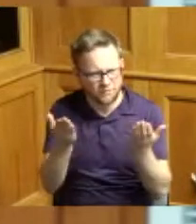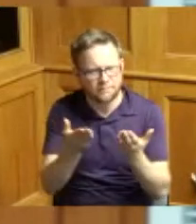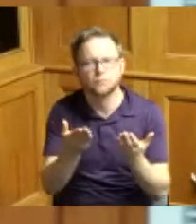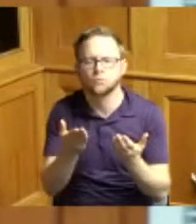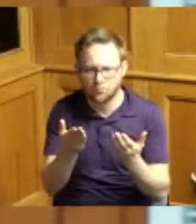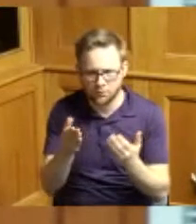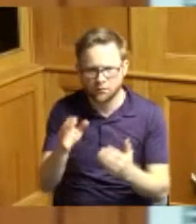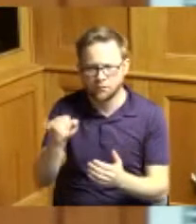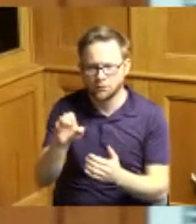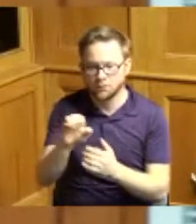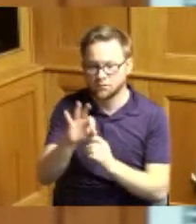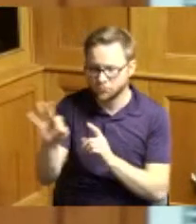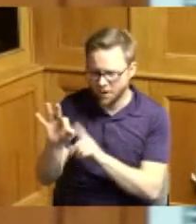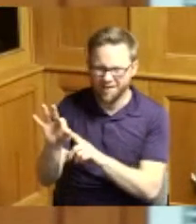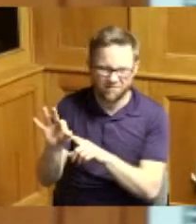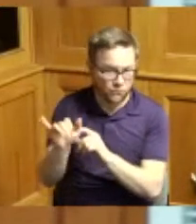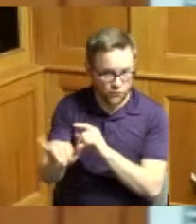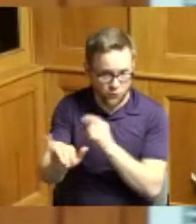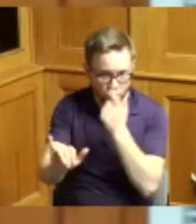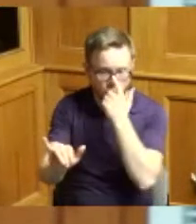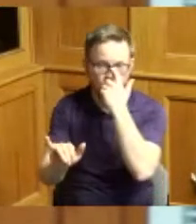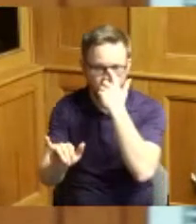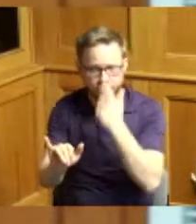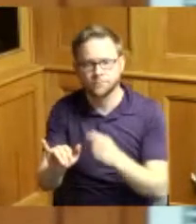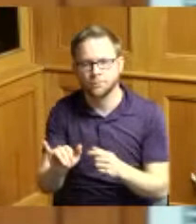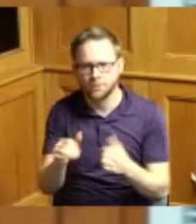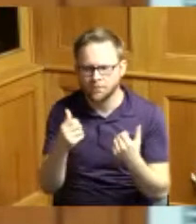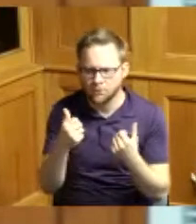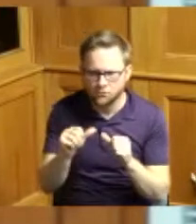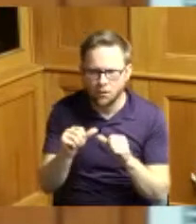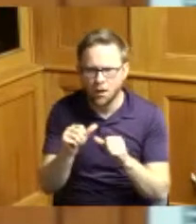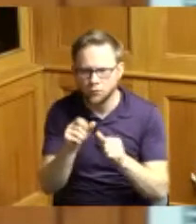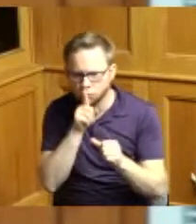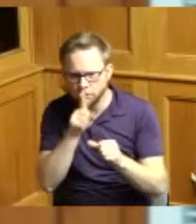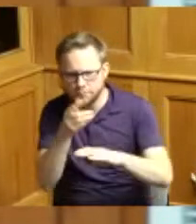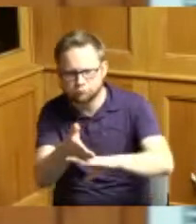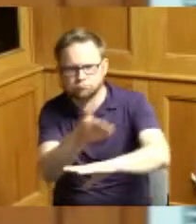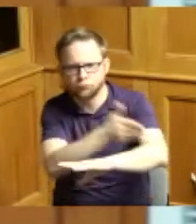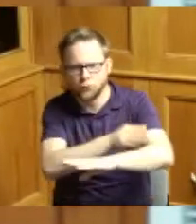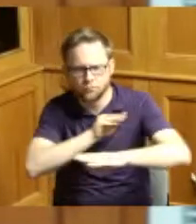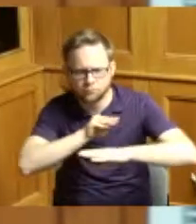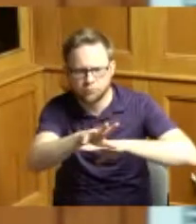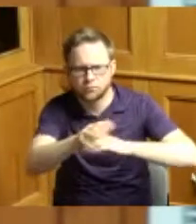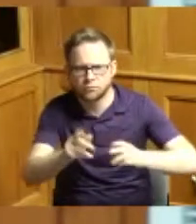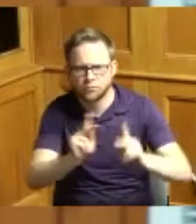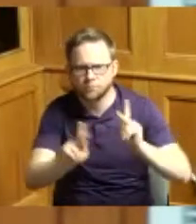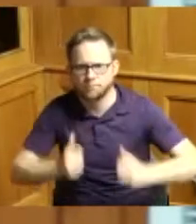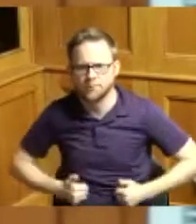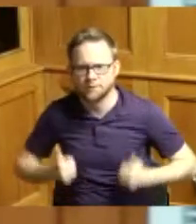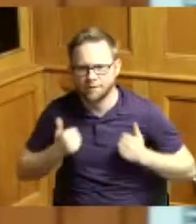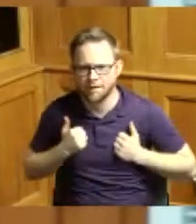and many others to try and change and impact lives and I appreciate the opportunity thank you Madam